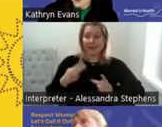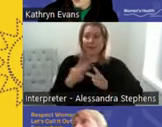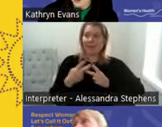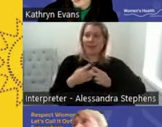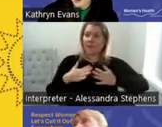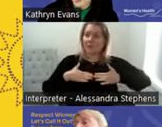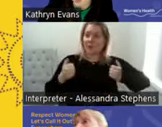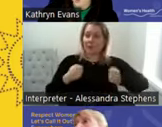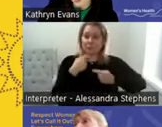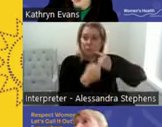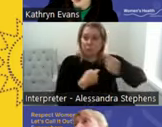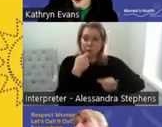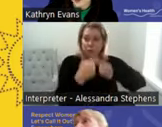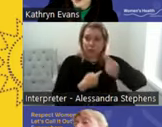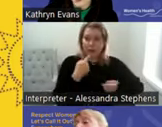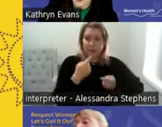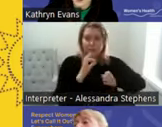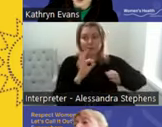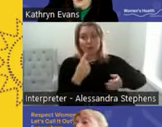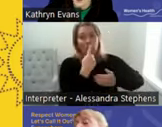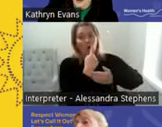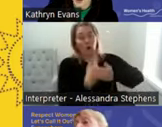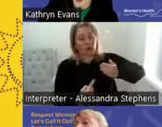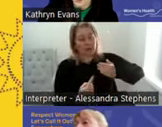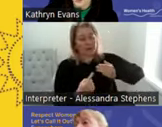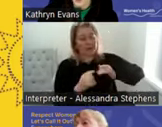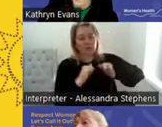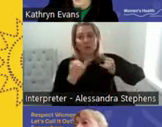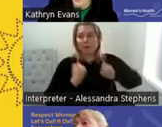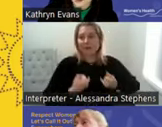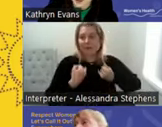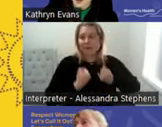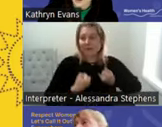providers as not merely the absence of disease and infections, but consent,